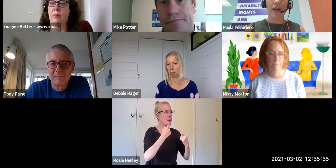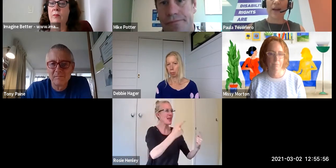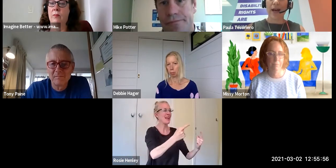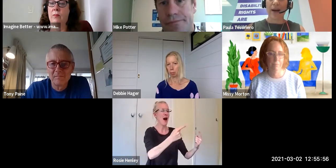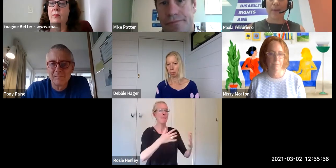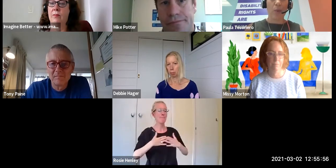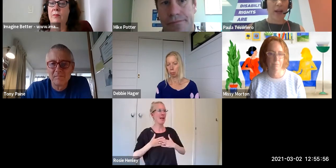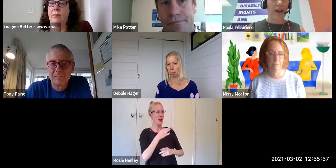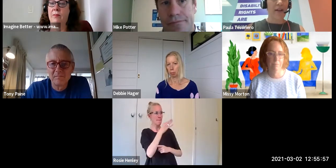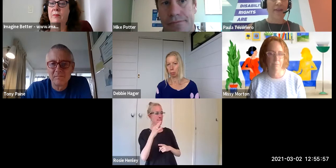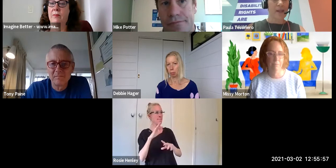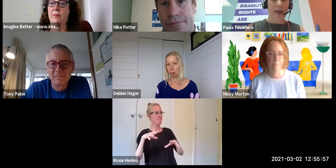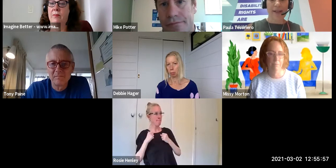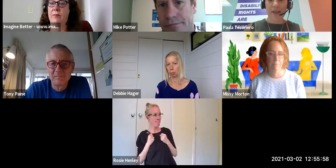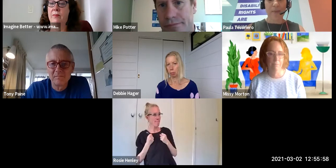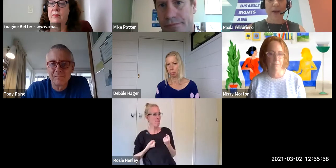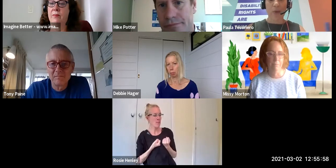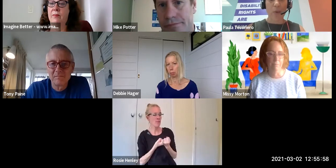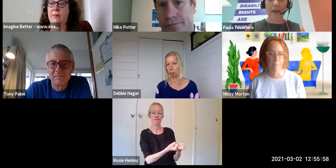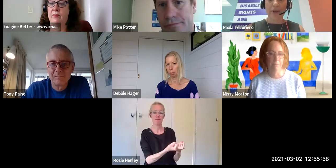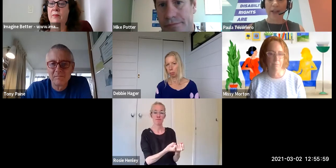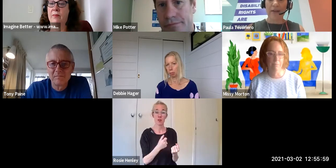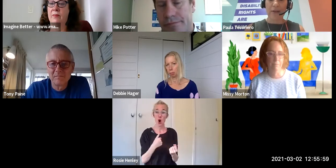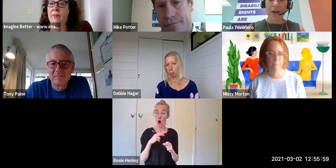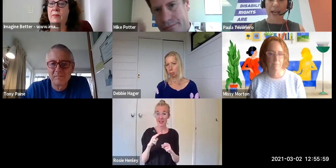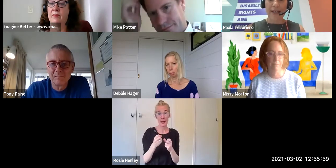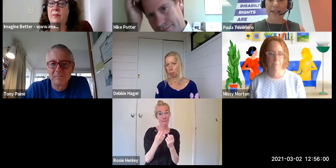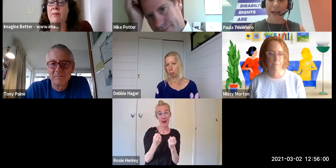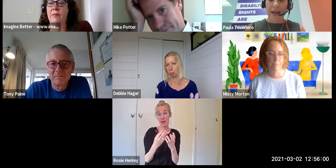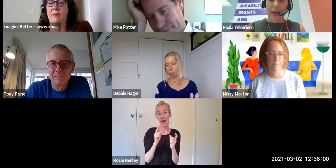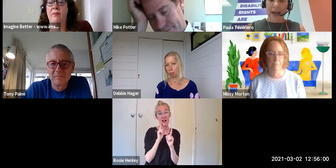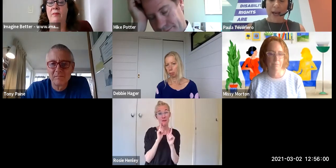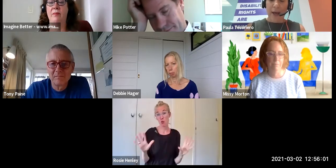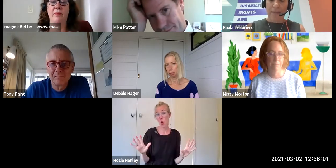well, where that space has just been wonderfully created.